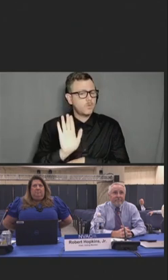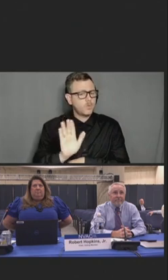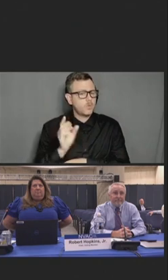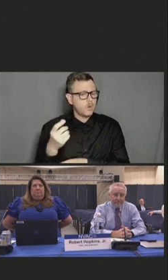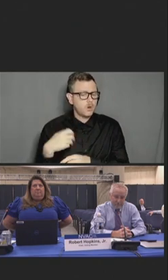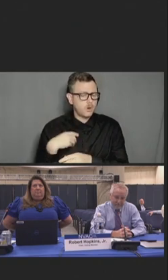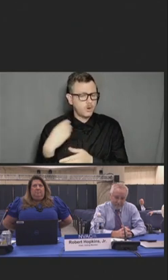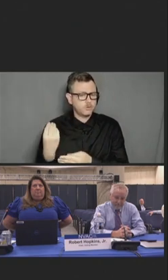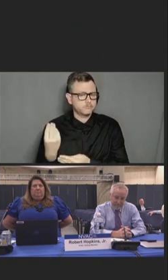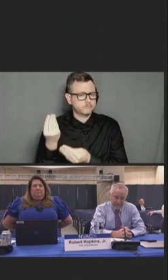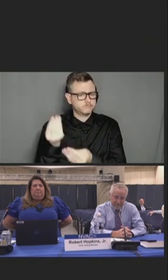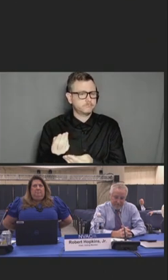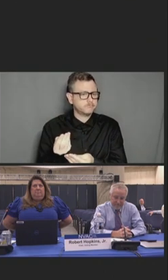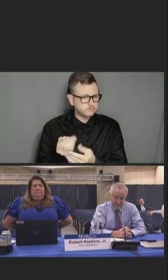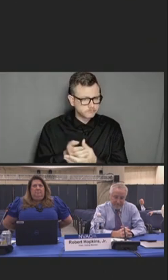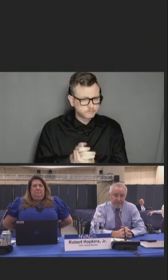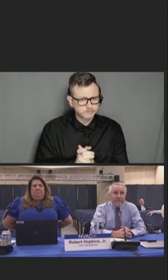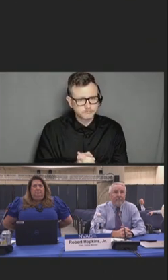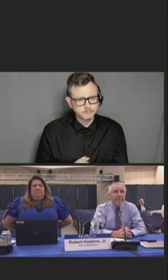Next slide, please.